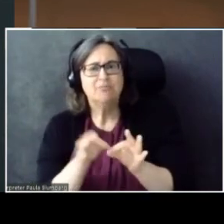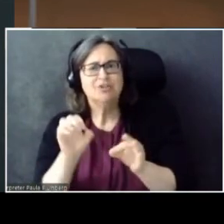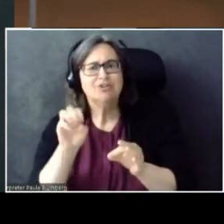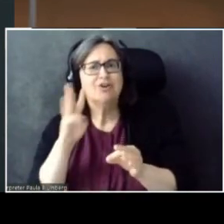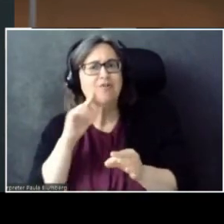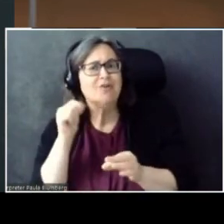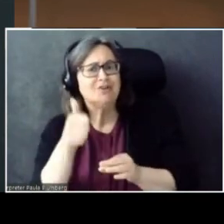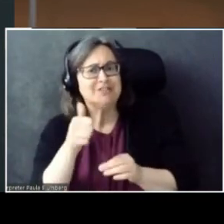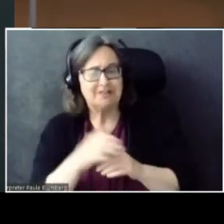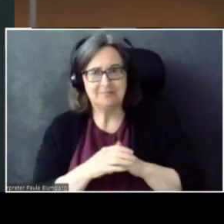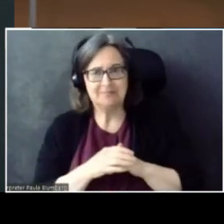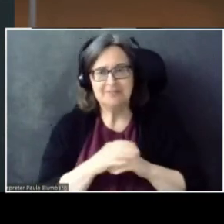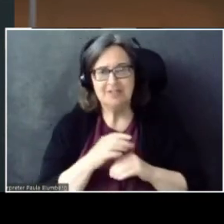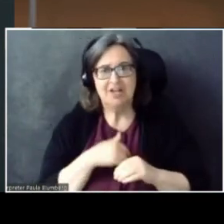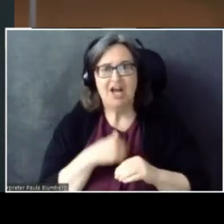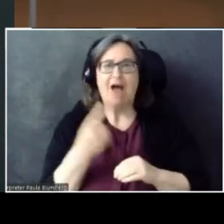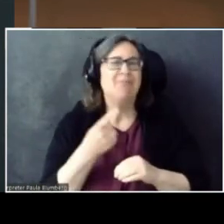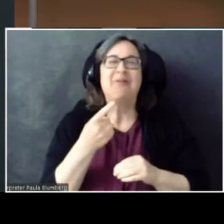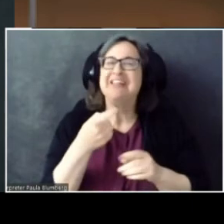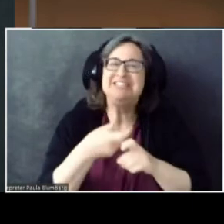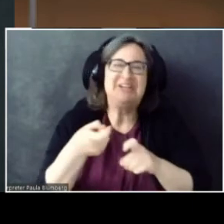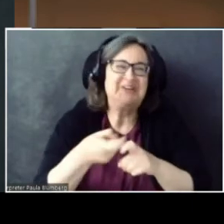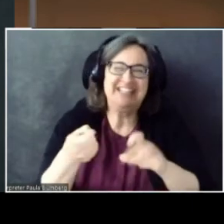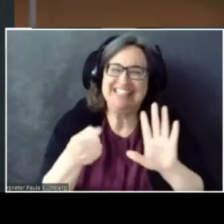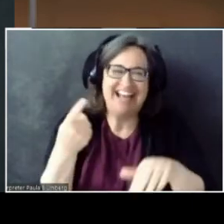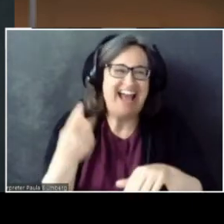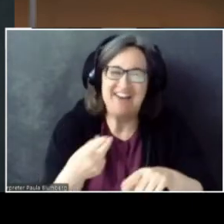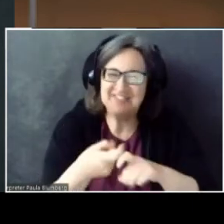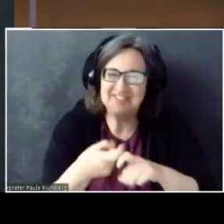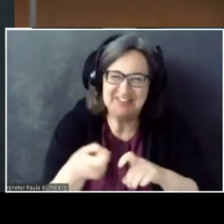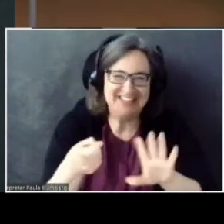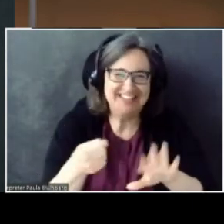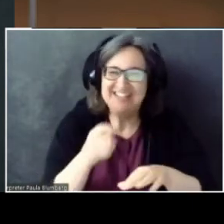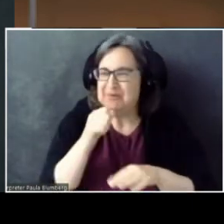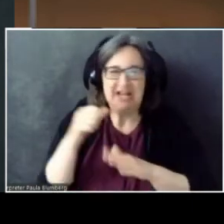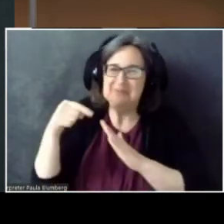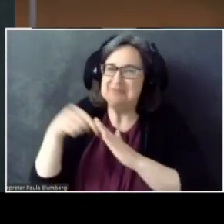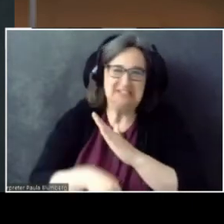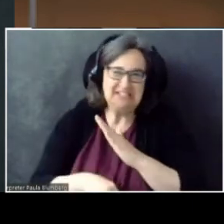I'm only half joking. We won't go too deeply into code.